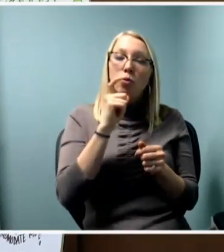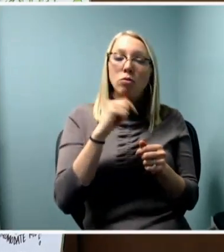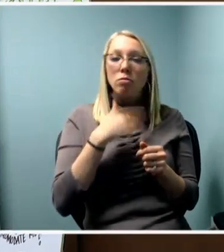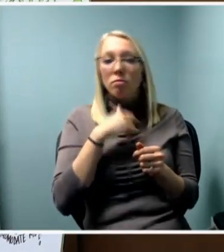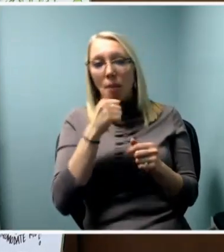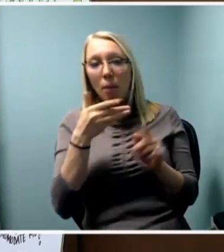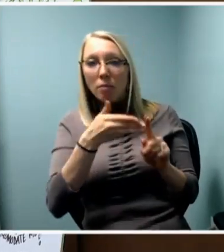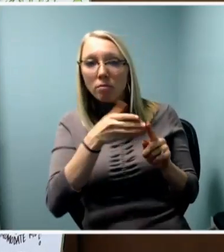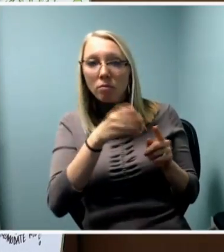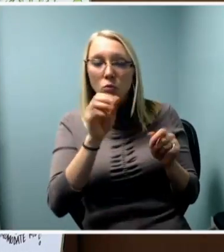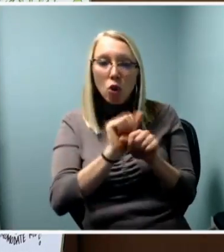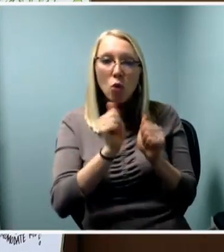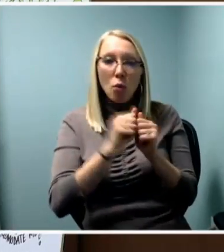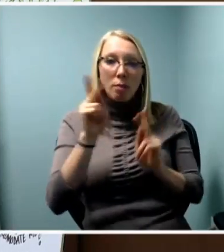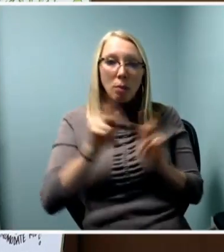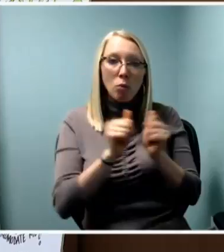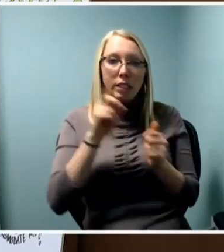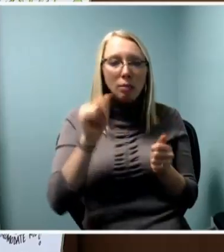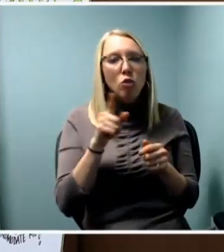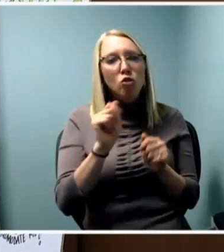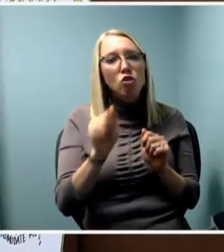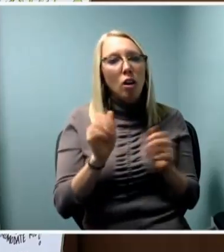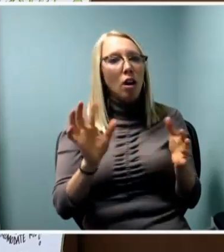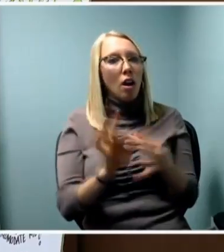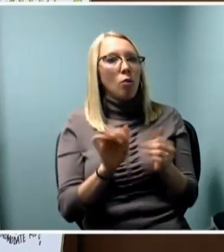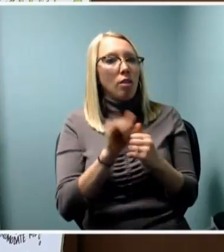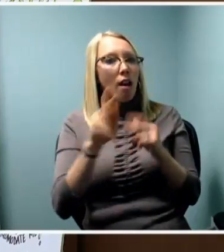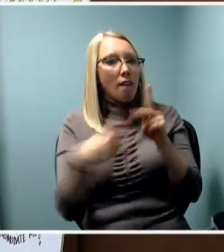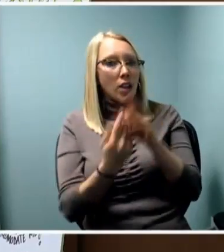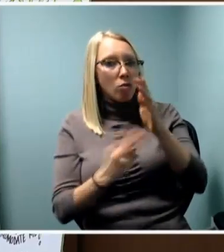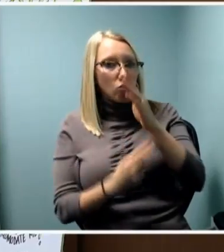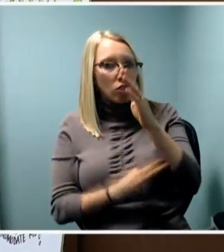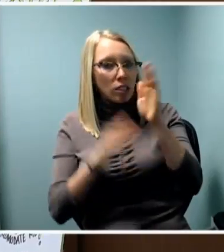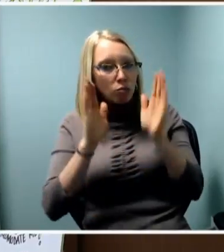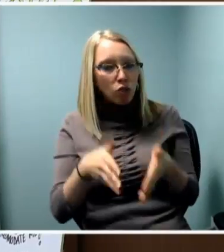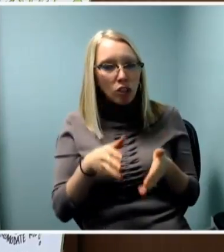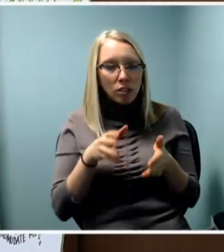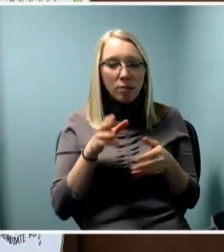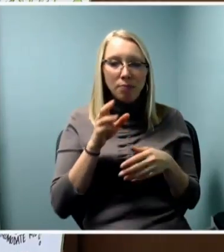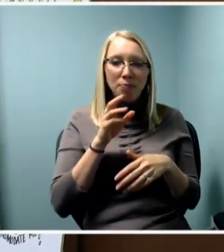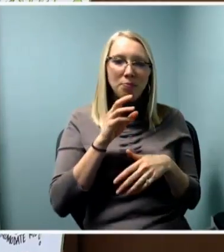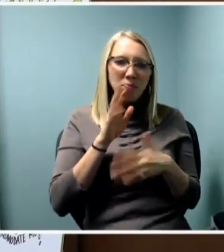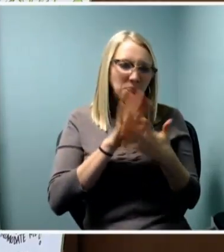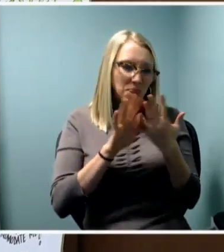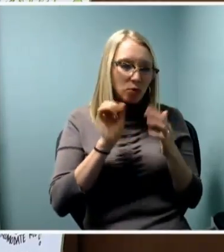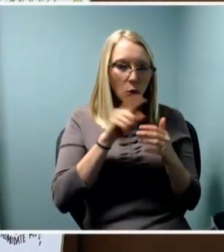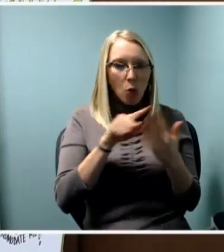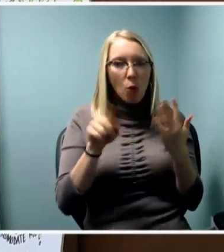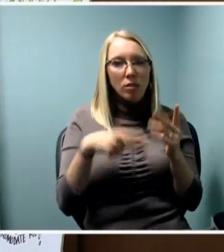So those were some action items we took away. I'm happy to answer questions or simply pass the mic to the next group.